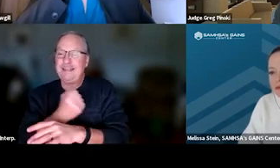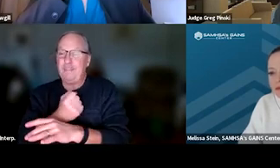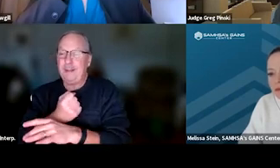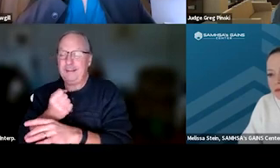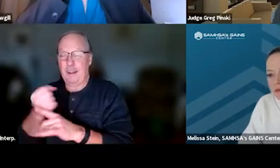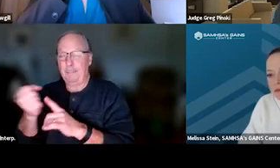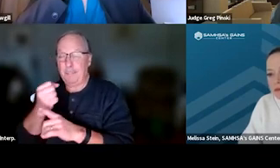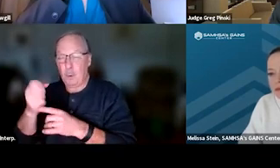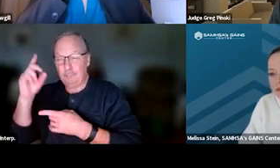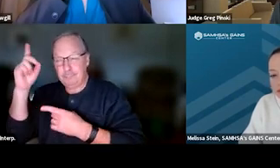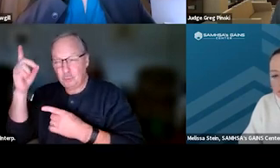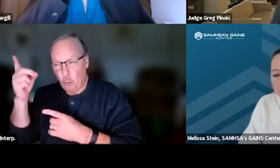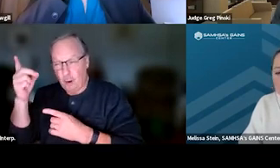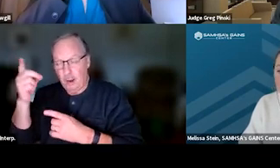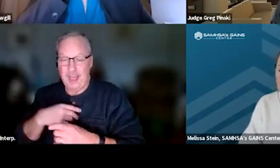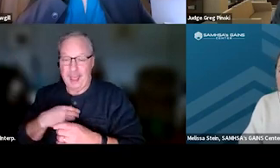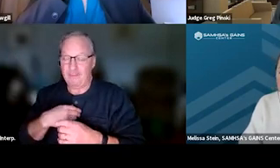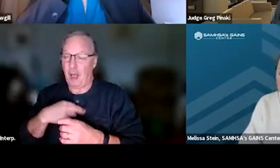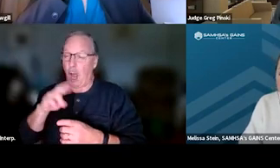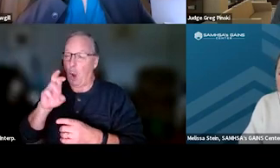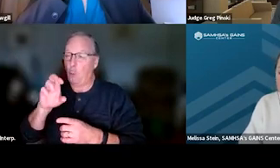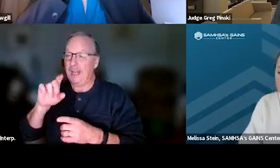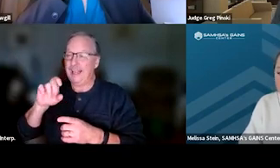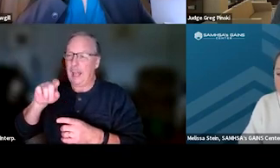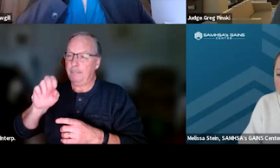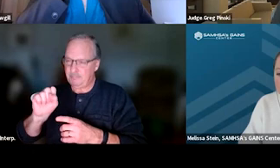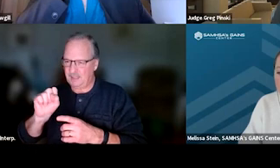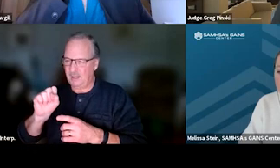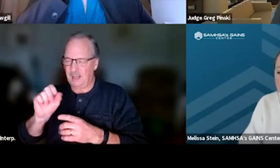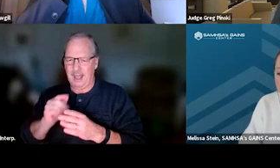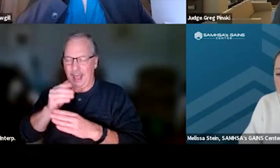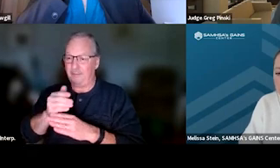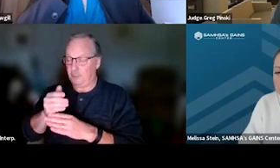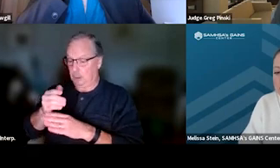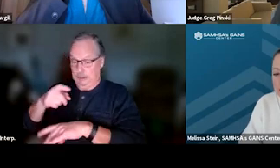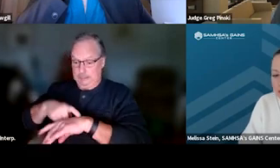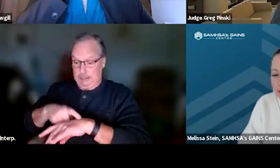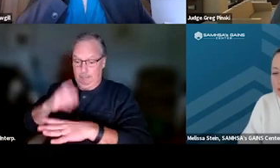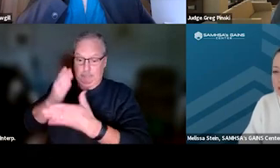when they experience a relapse after a period of abstinence, and demoted,